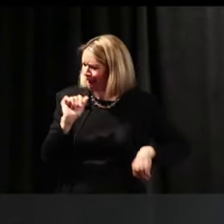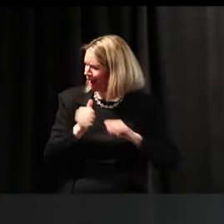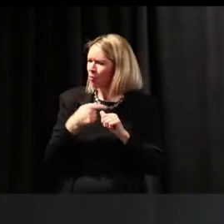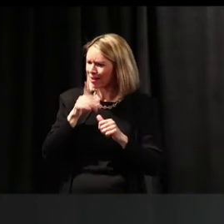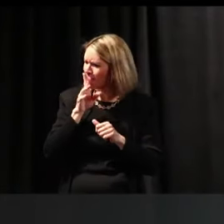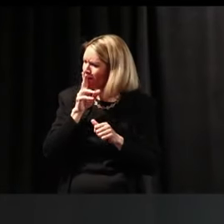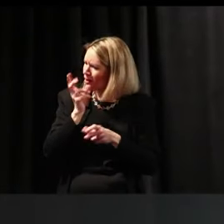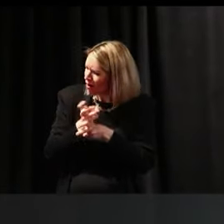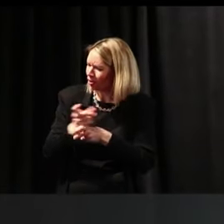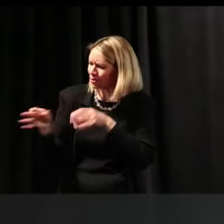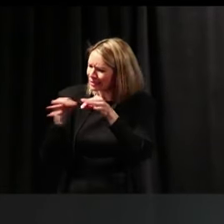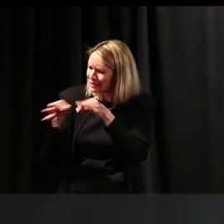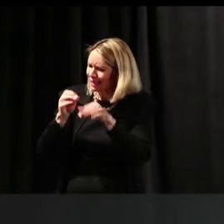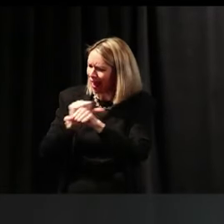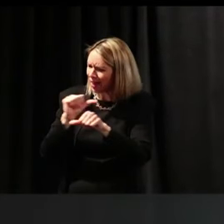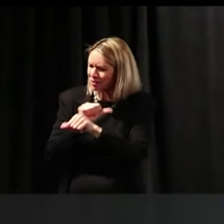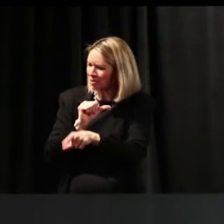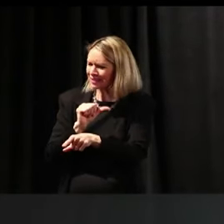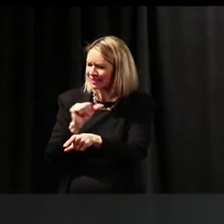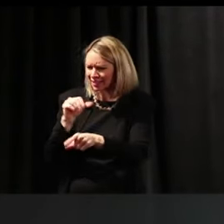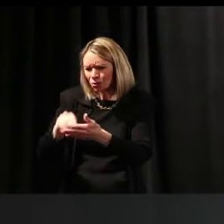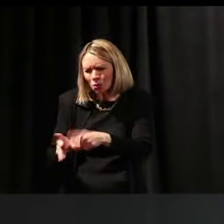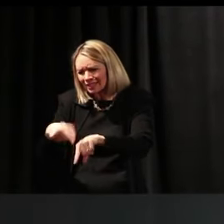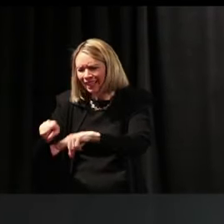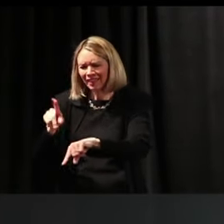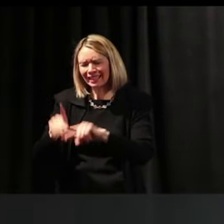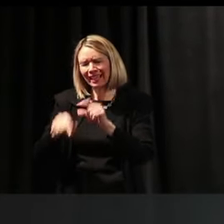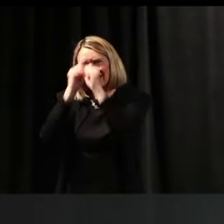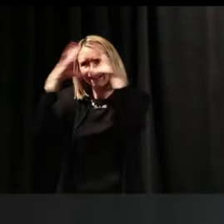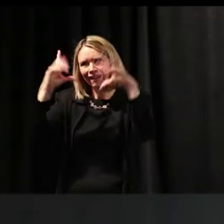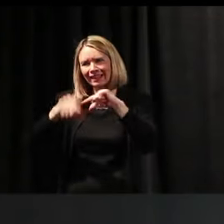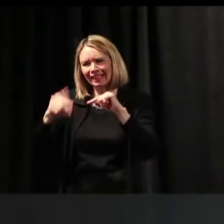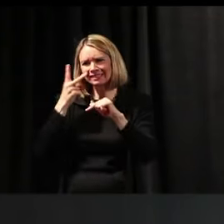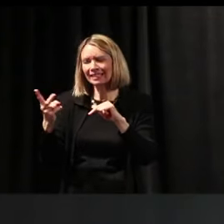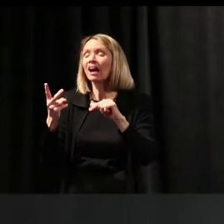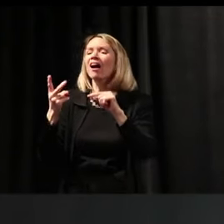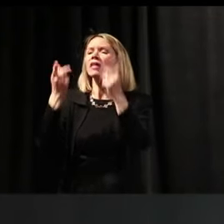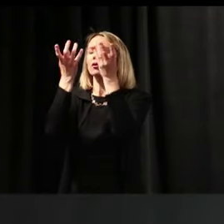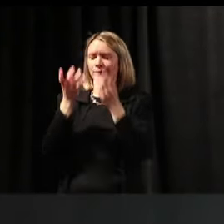if the students couldn't see it. It was just really hard. You know, they huddled around fire thing,